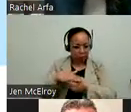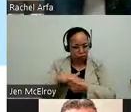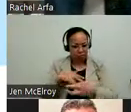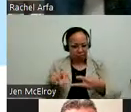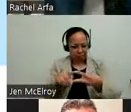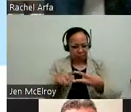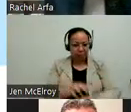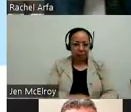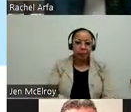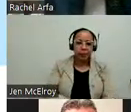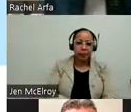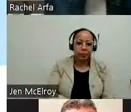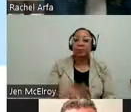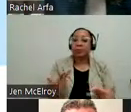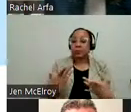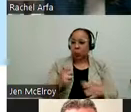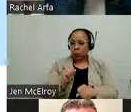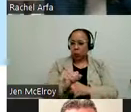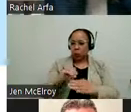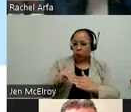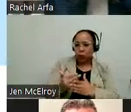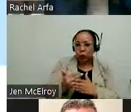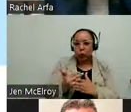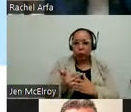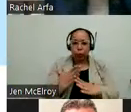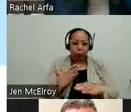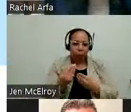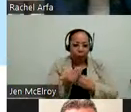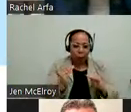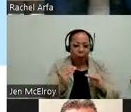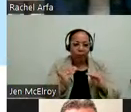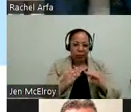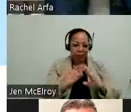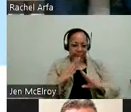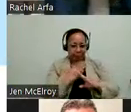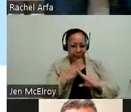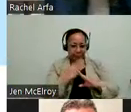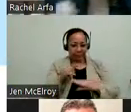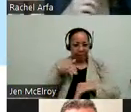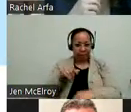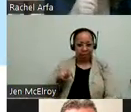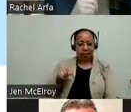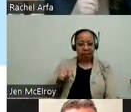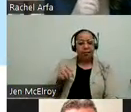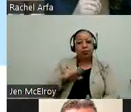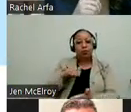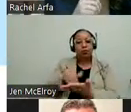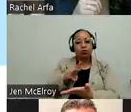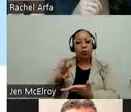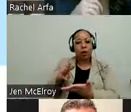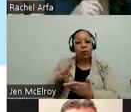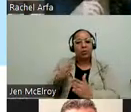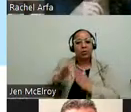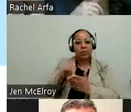locations. We offer new office space which will be down at the center west